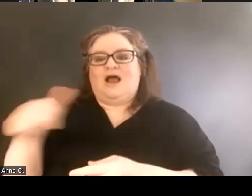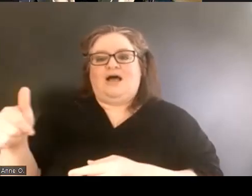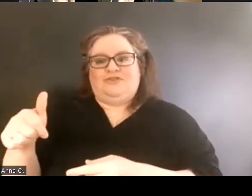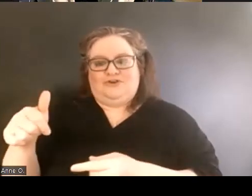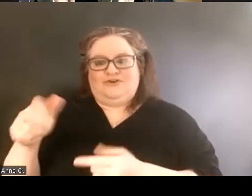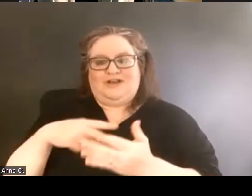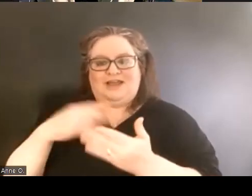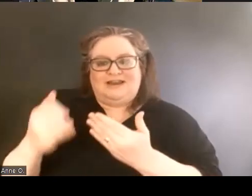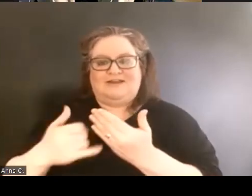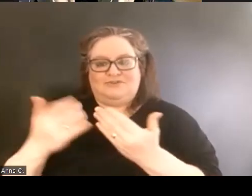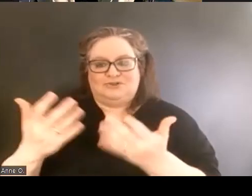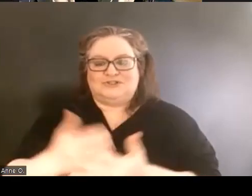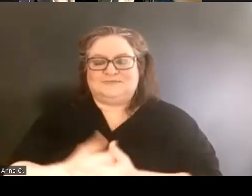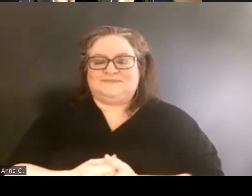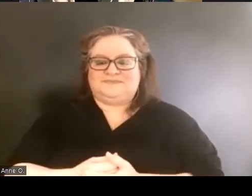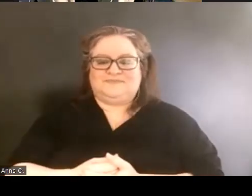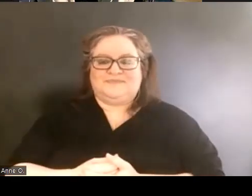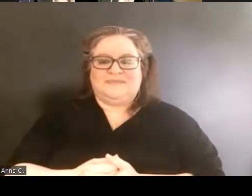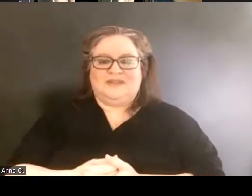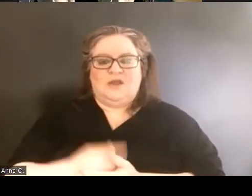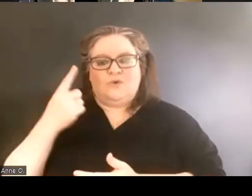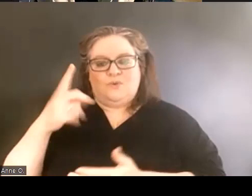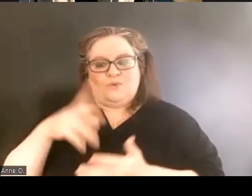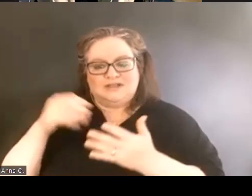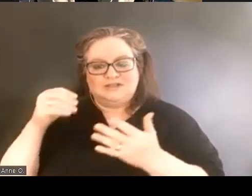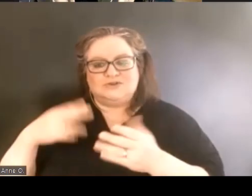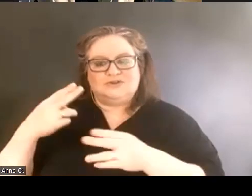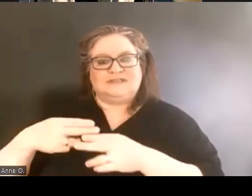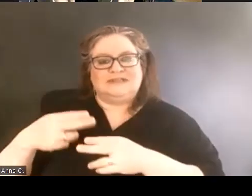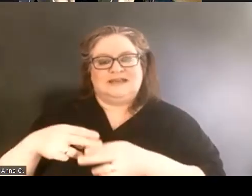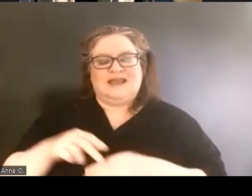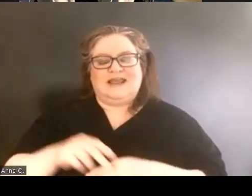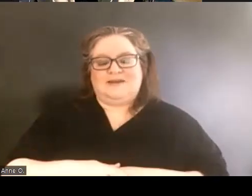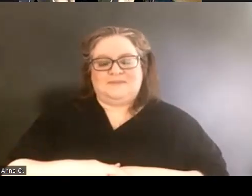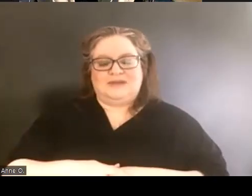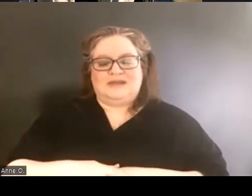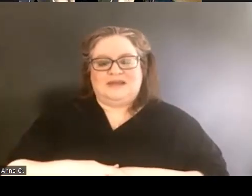One of the students names is Alena Morales,